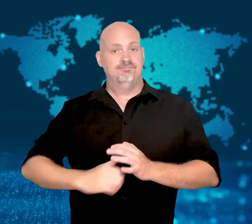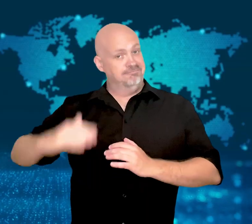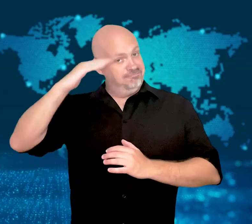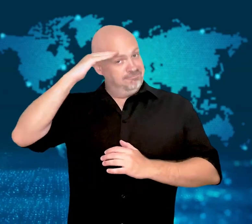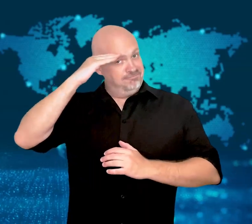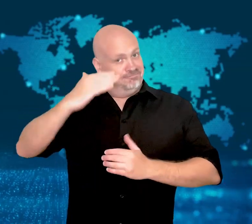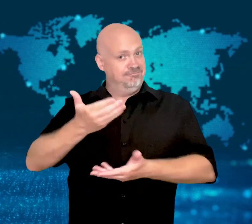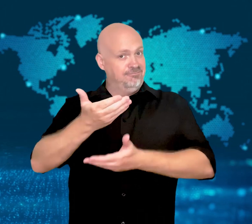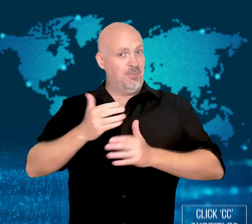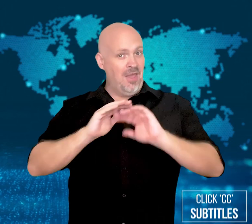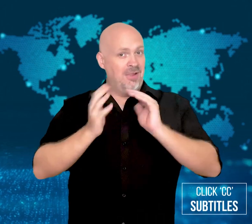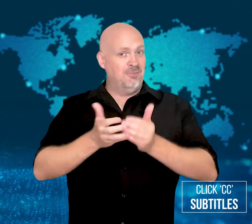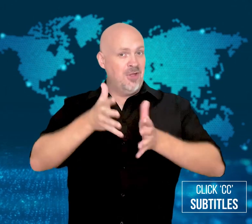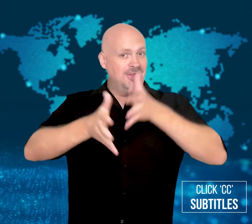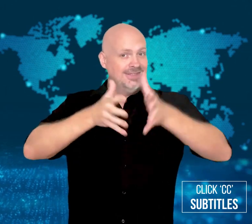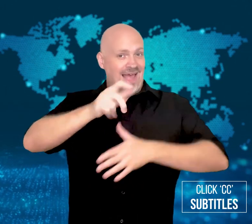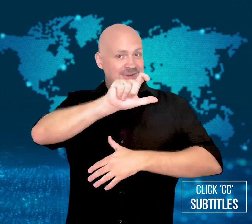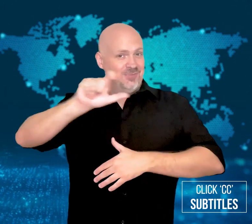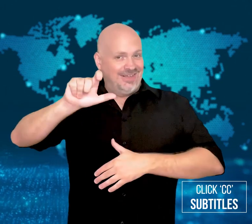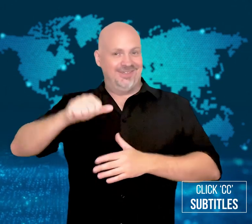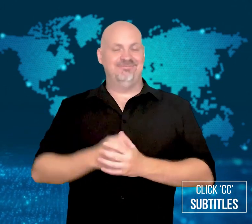Welcome to WorldSign Week!